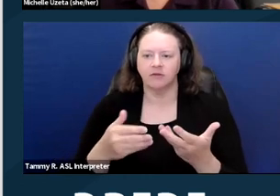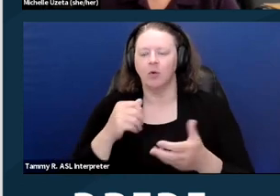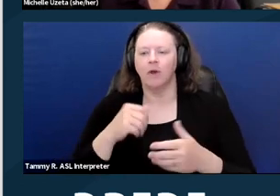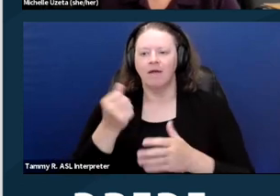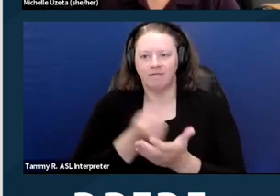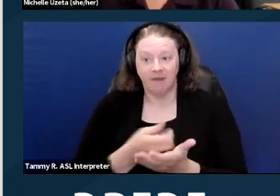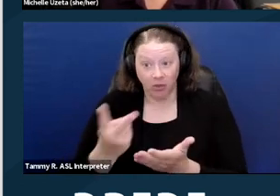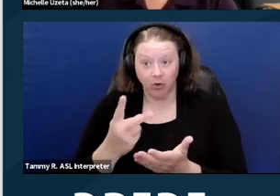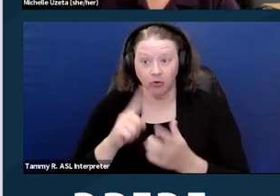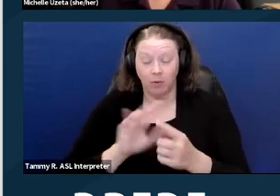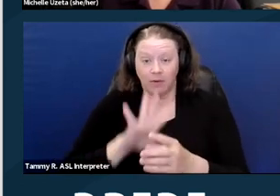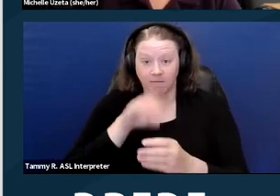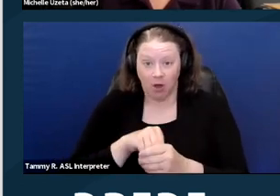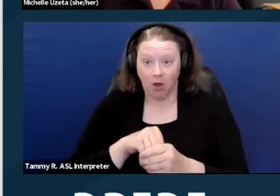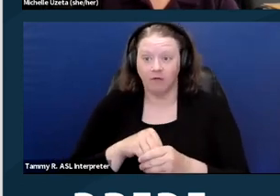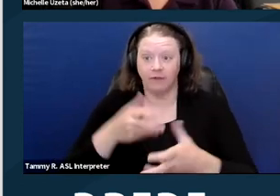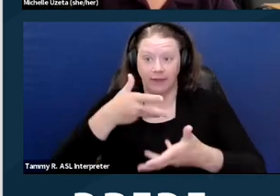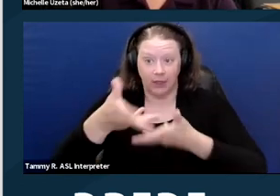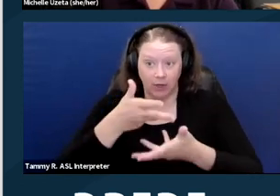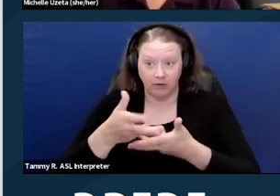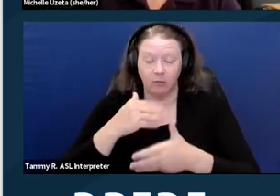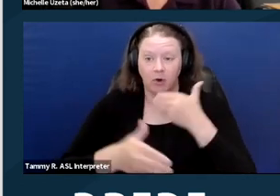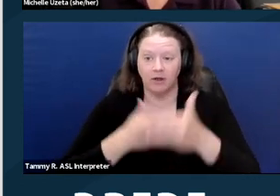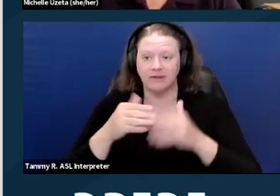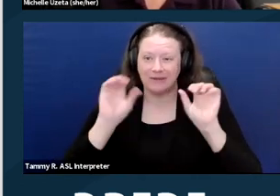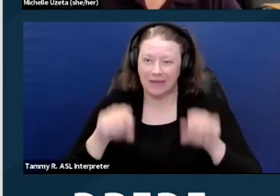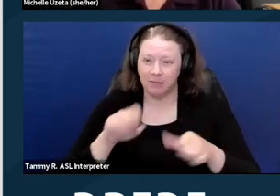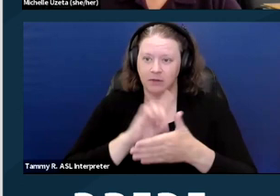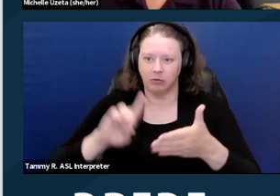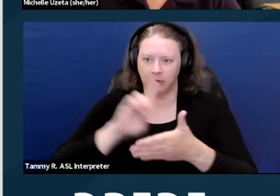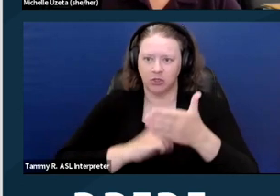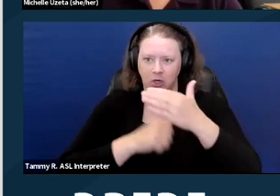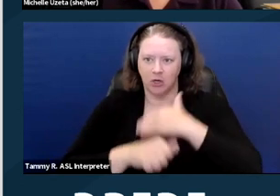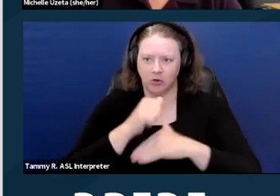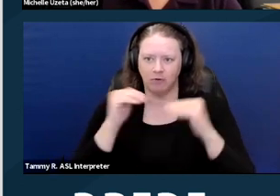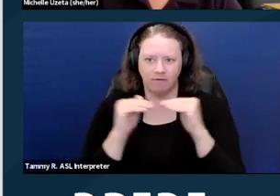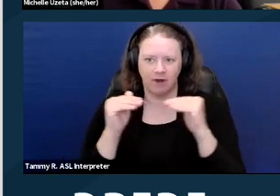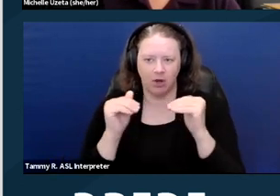can be discrimination under the fair housing law as well. And by interactive process we mean